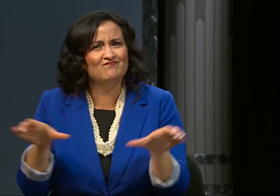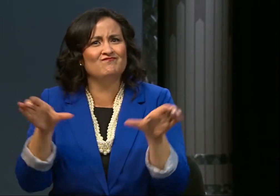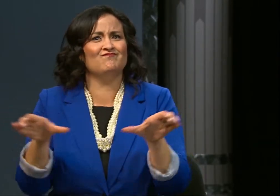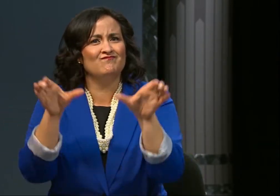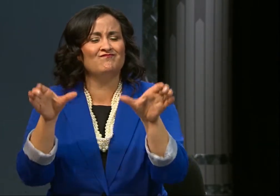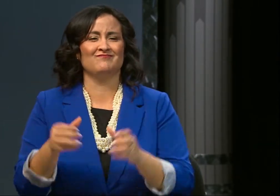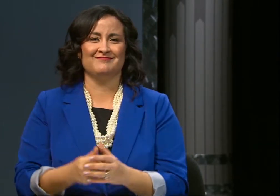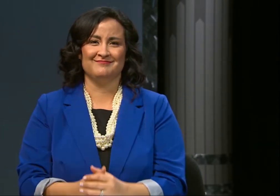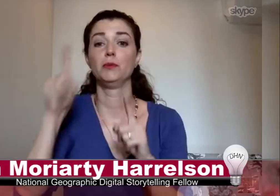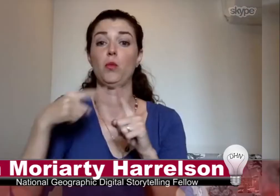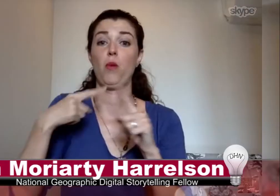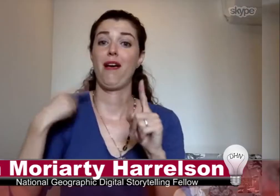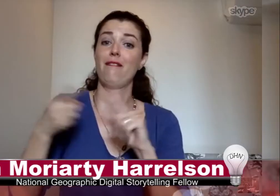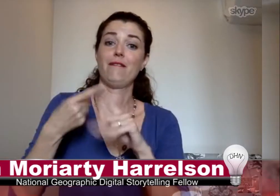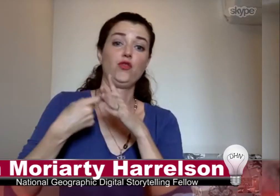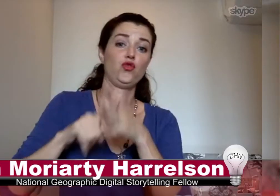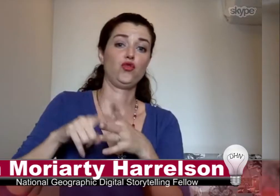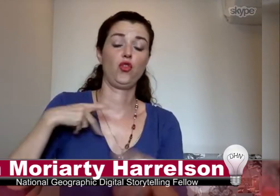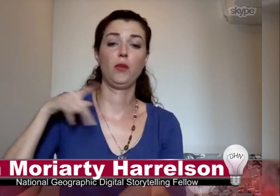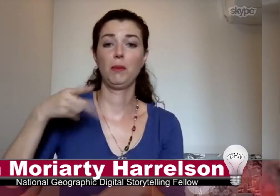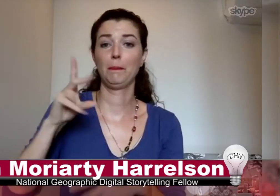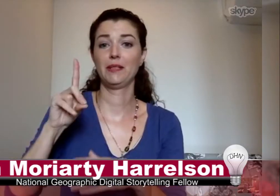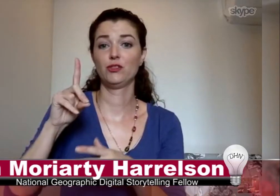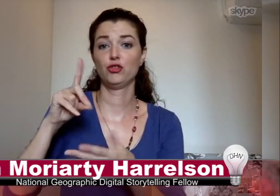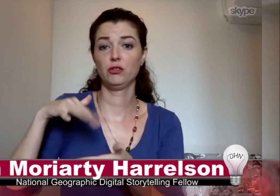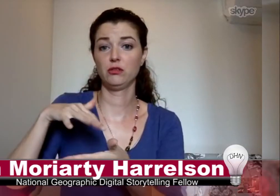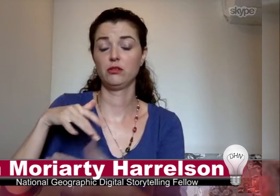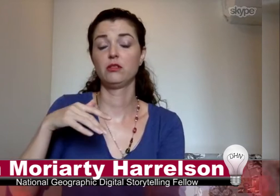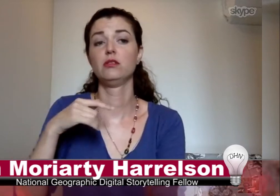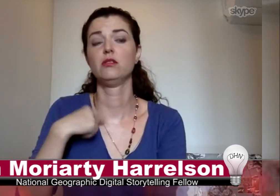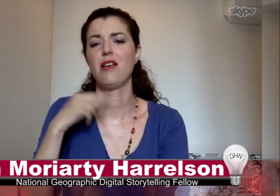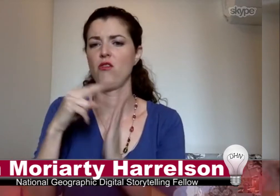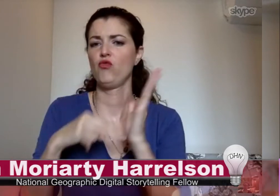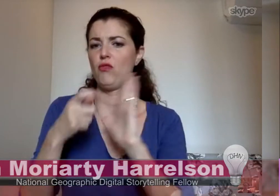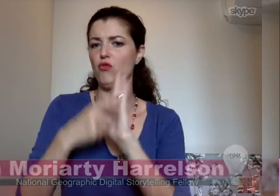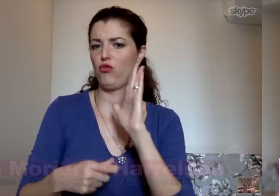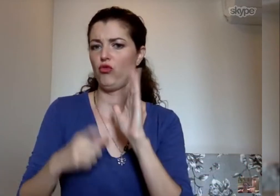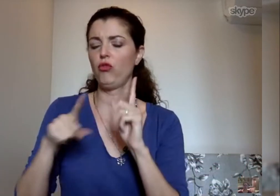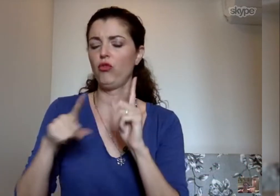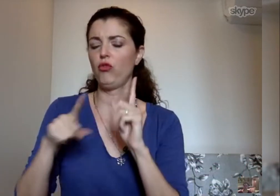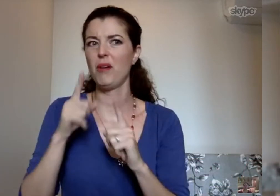Erin Moriarty Harrelson: “When I first started my study for my Ph.D I read an article about